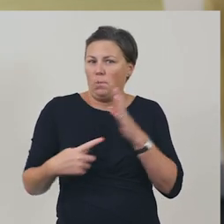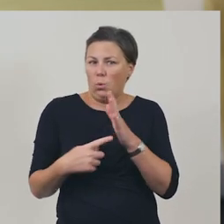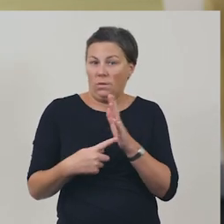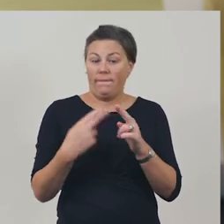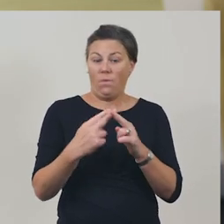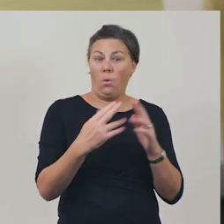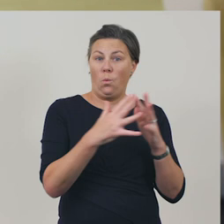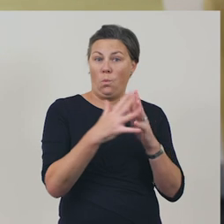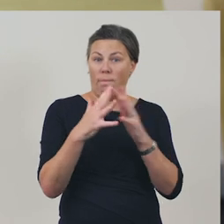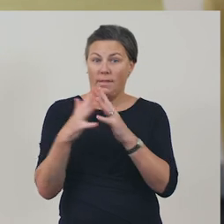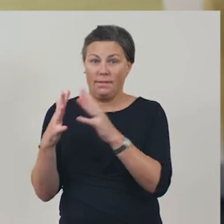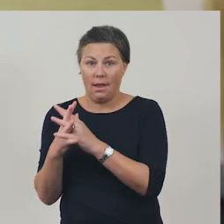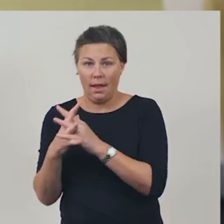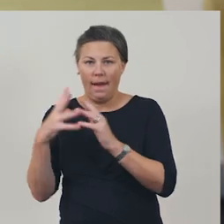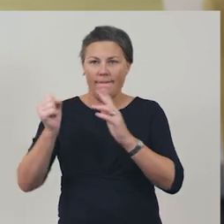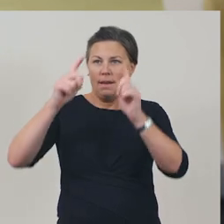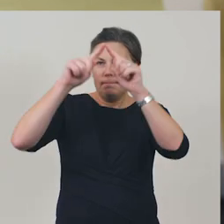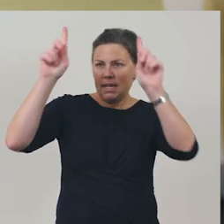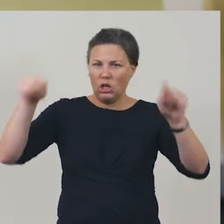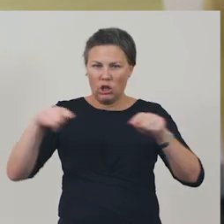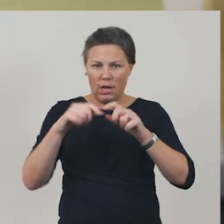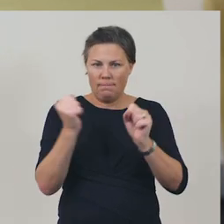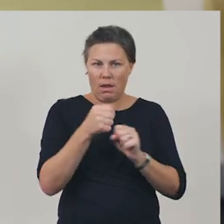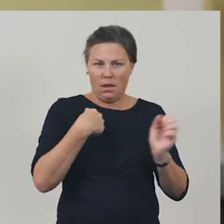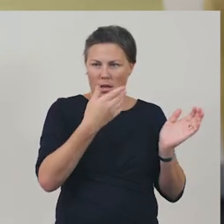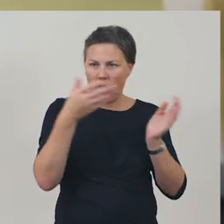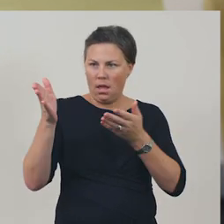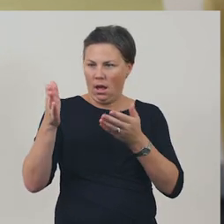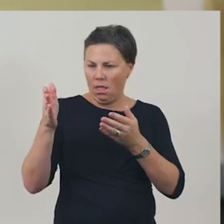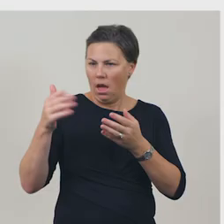Images try to get our attention and make us want to explore the website more.